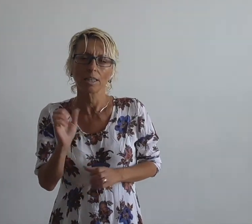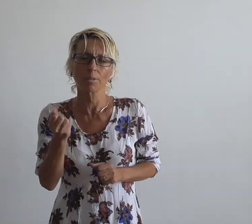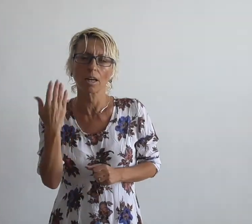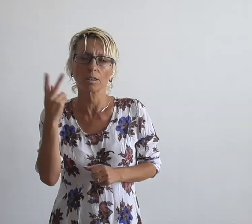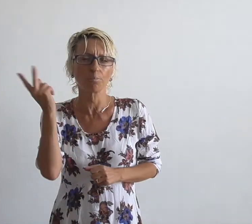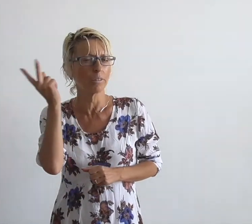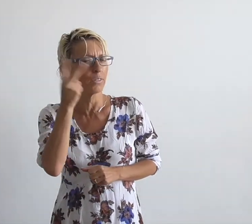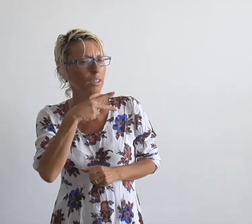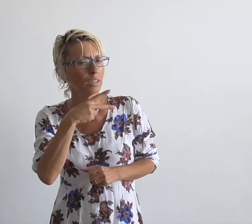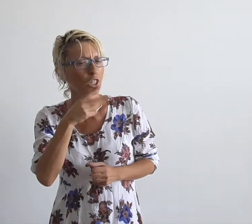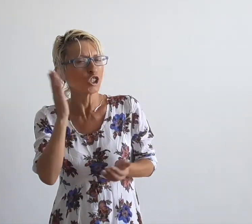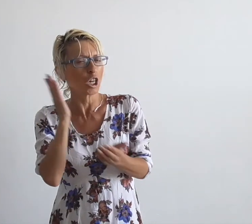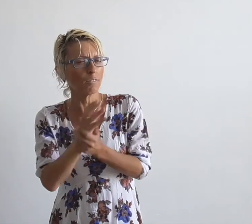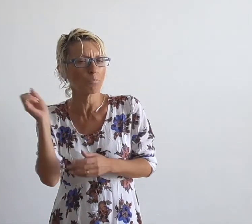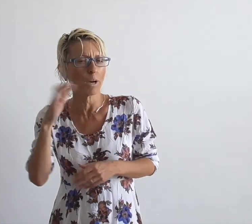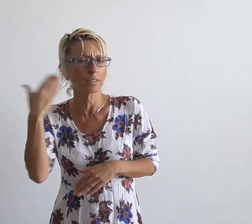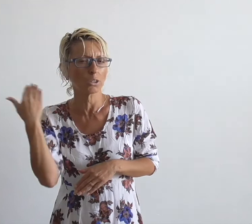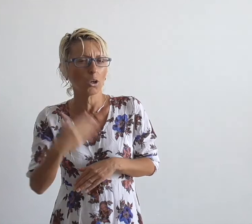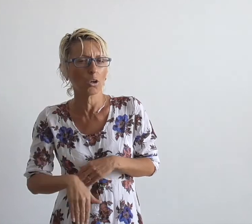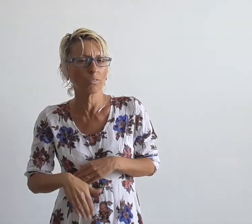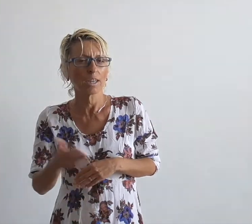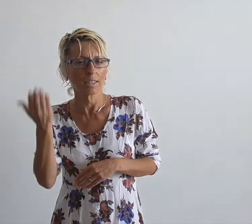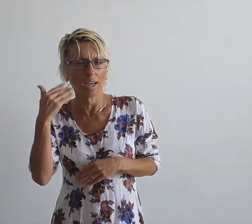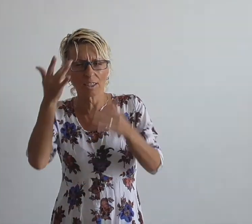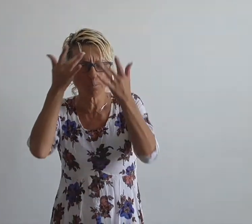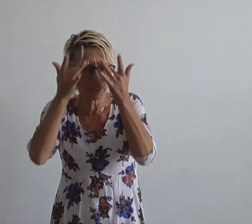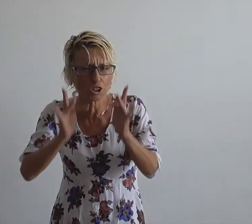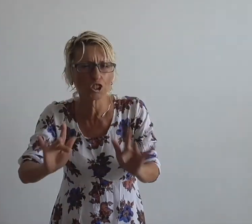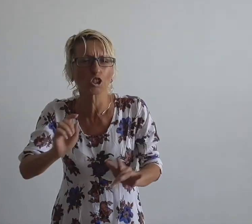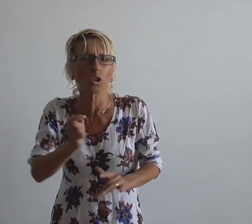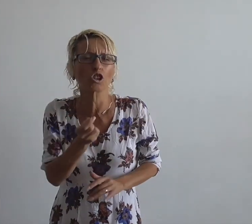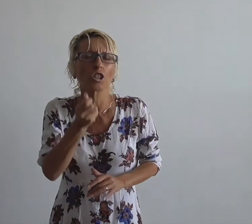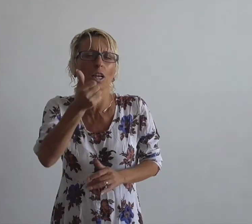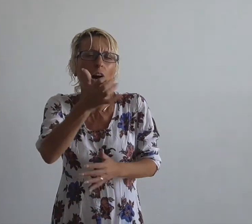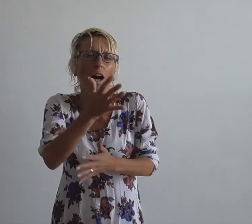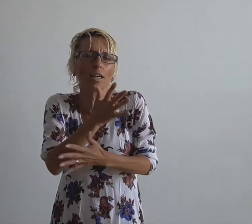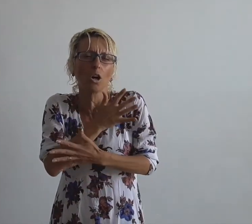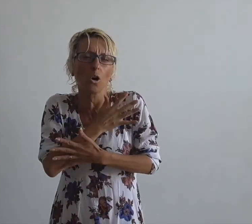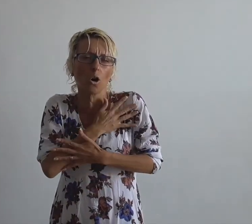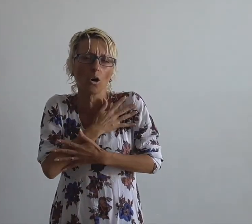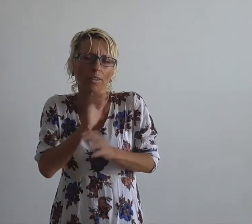If I understood the end is near I would dedicate every second to love